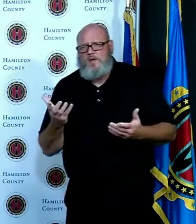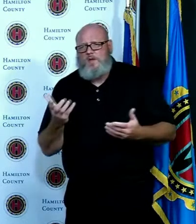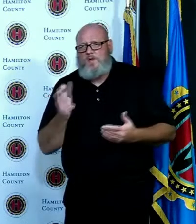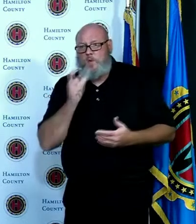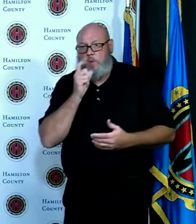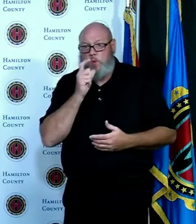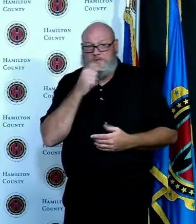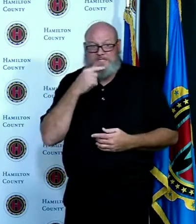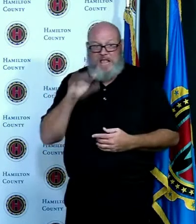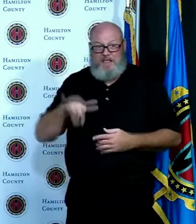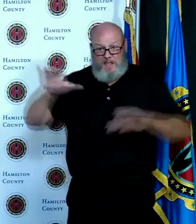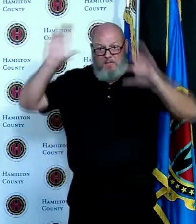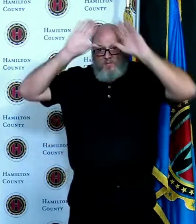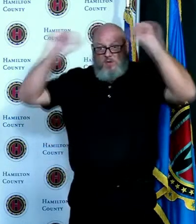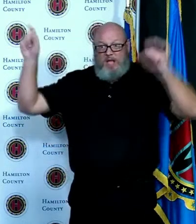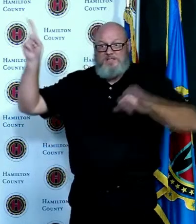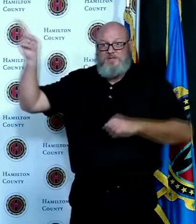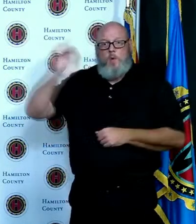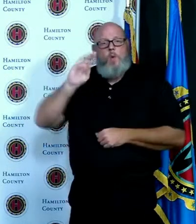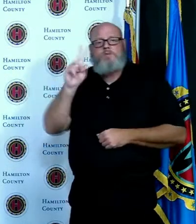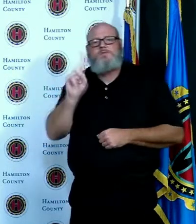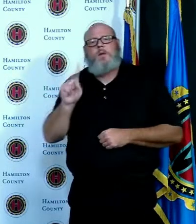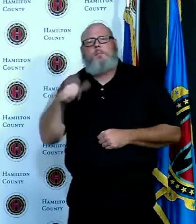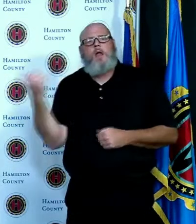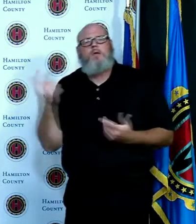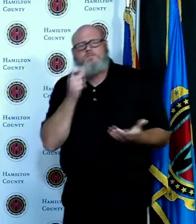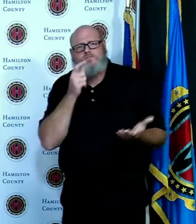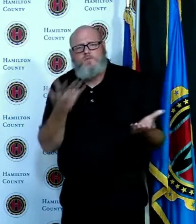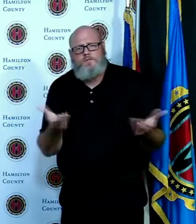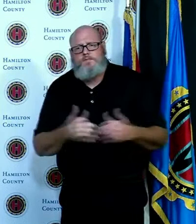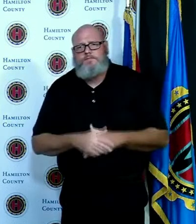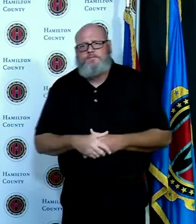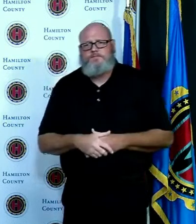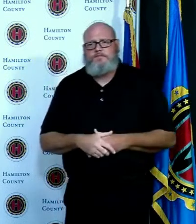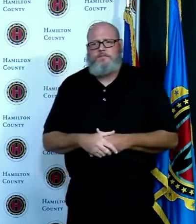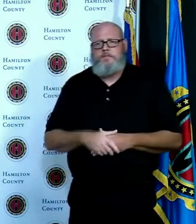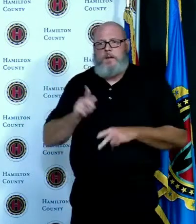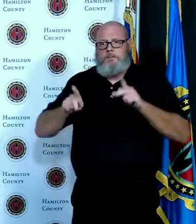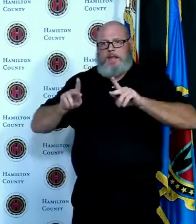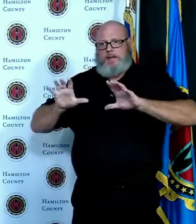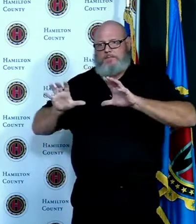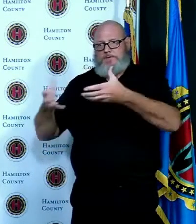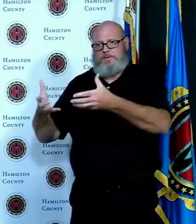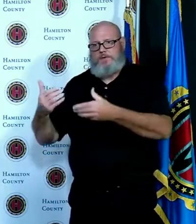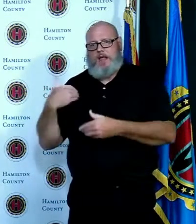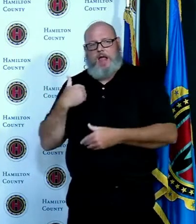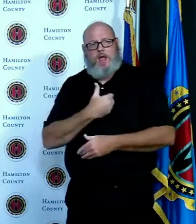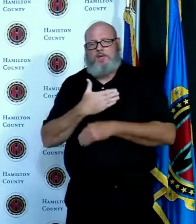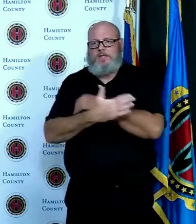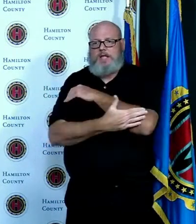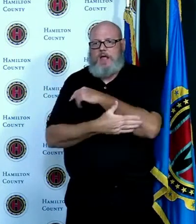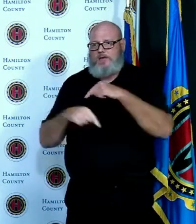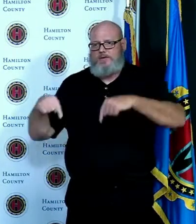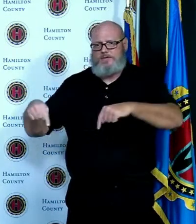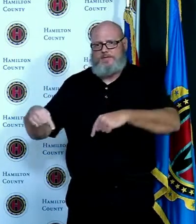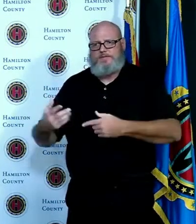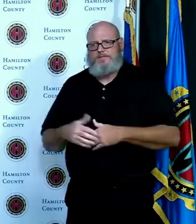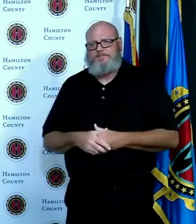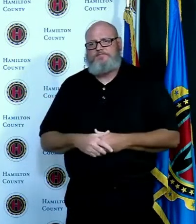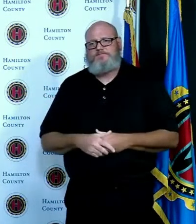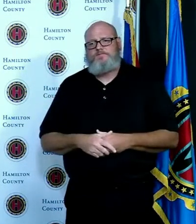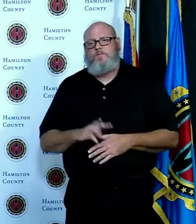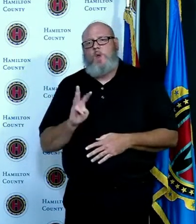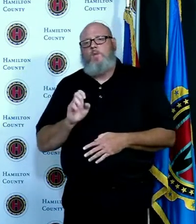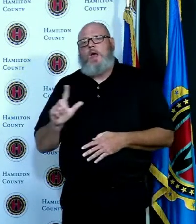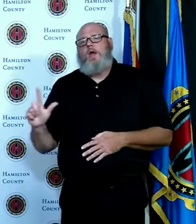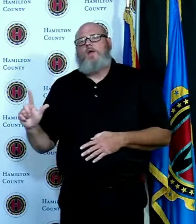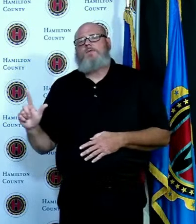people specifically within the county or the metro area well I think we've all heard messaging from